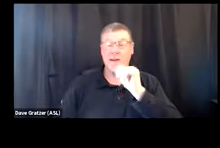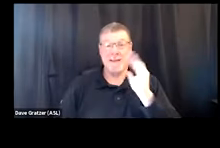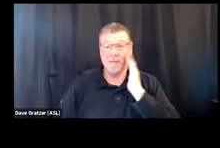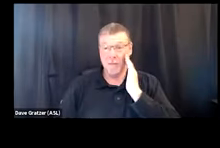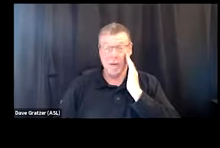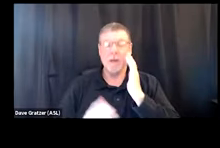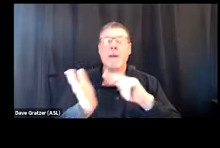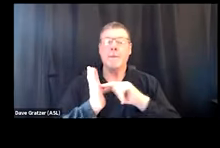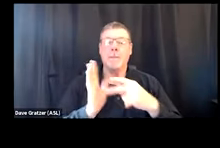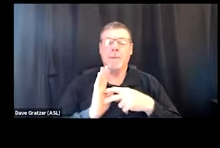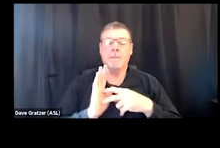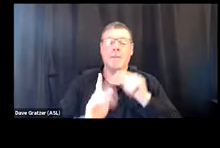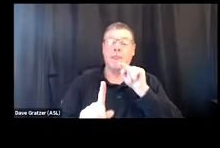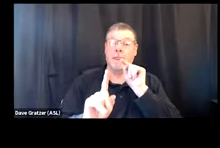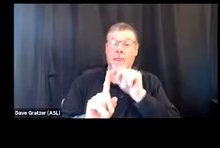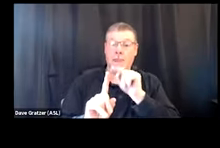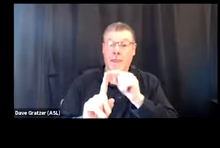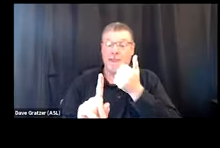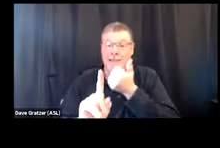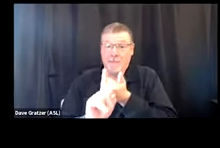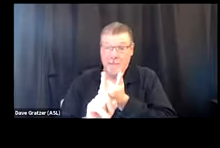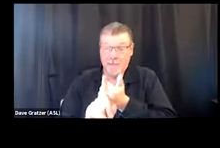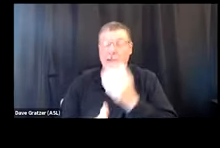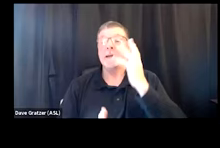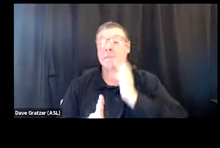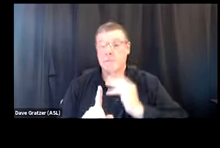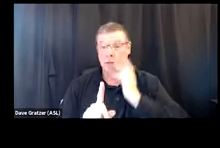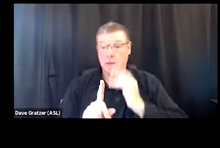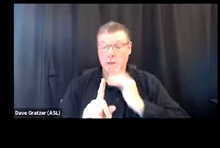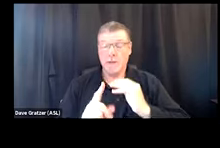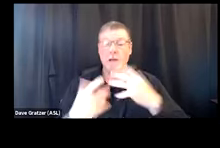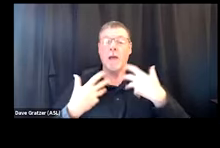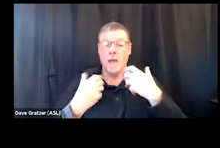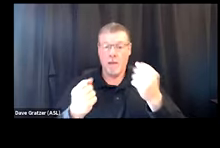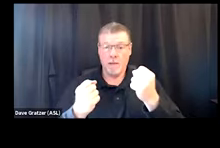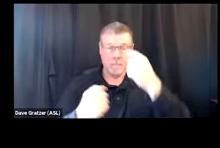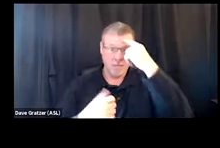psychiatric survivor means that they have gone through the current mental health system in this country,